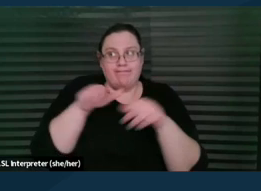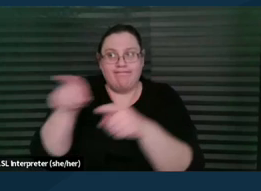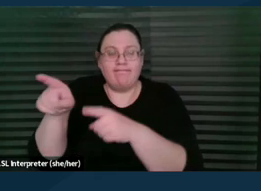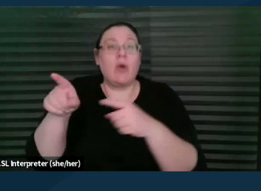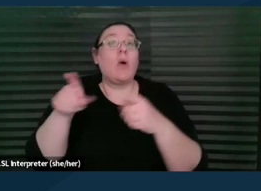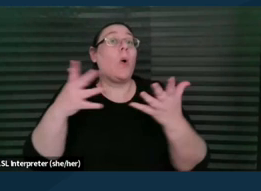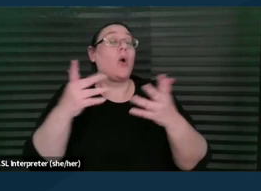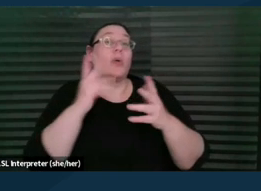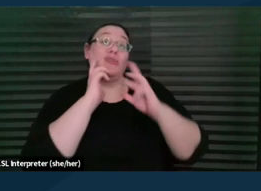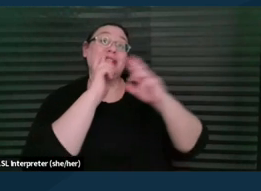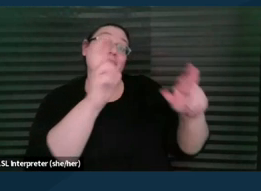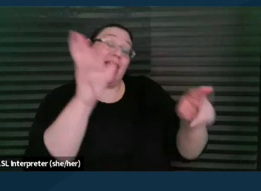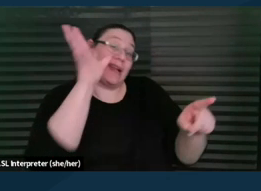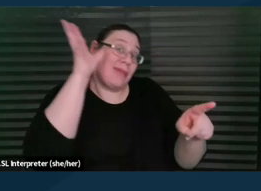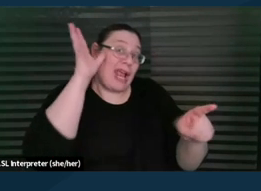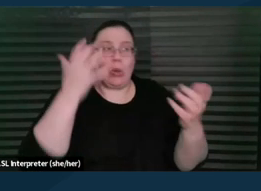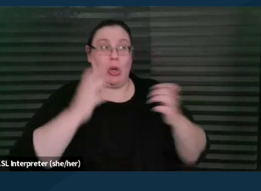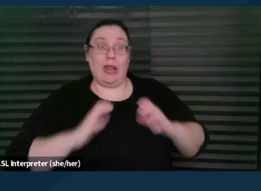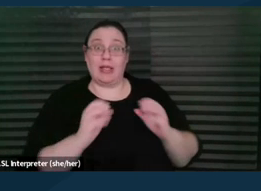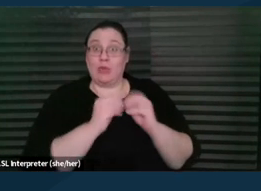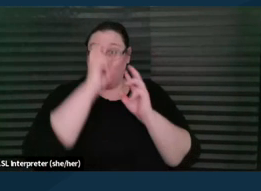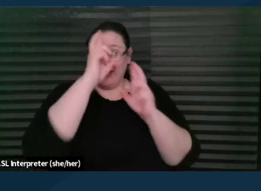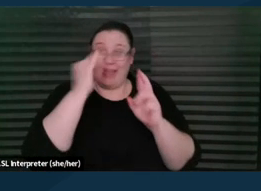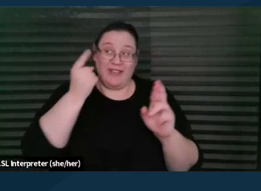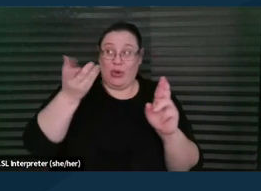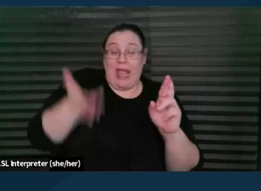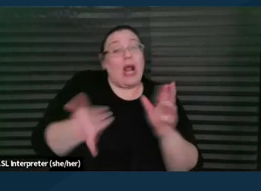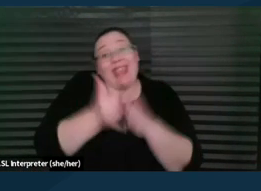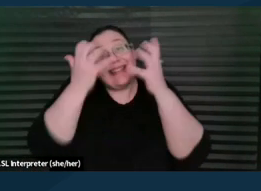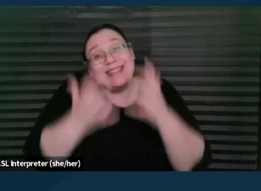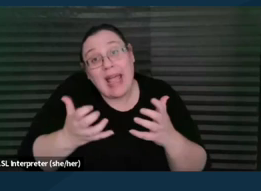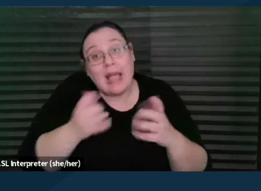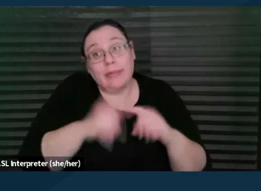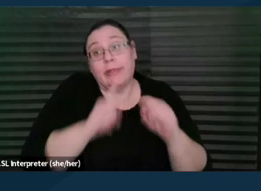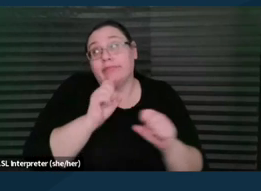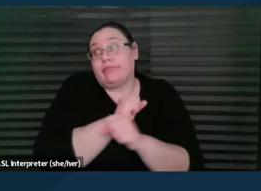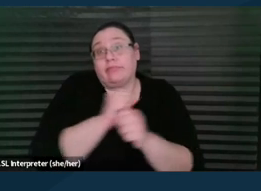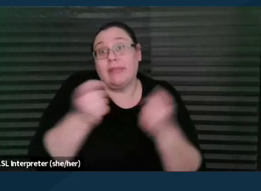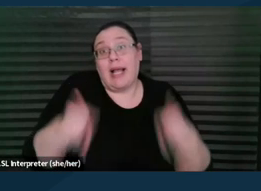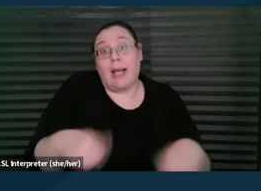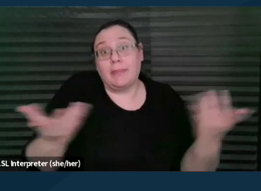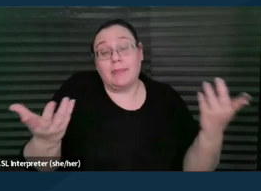will treat the clients with more respect because you are there. That's a really sad reality, but it's a reality. And I think that's an important thing to know.